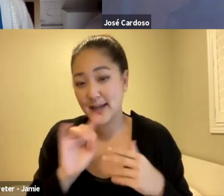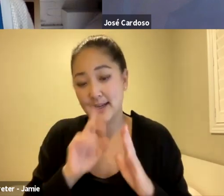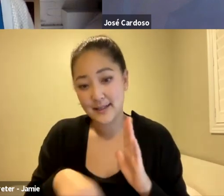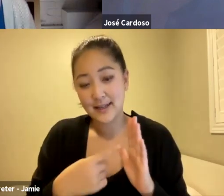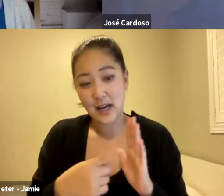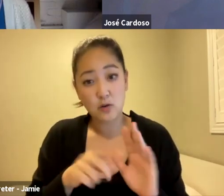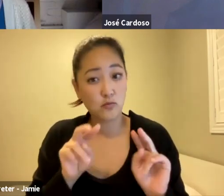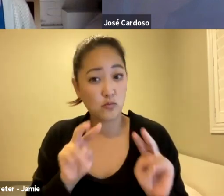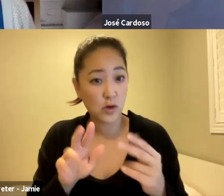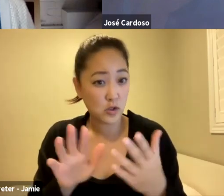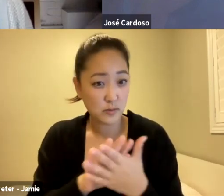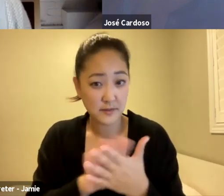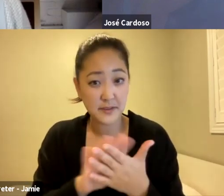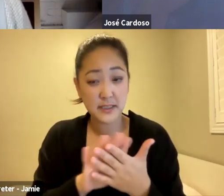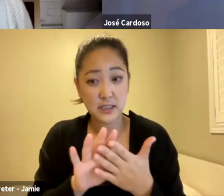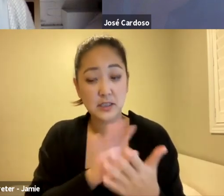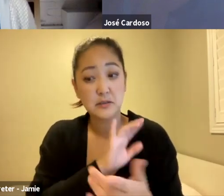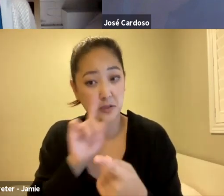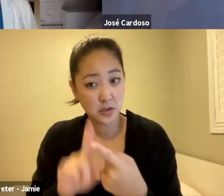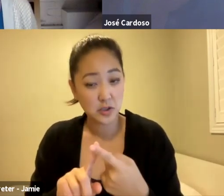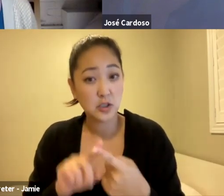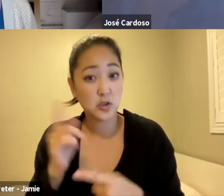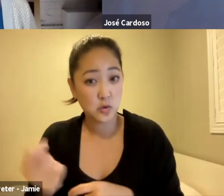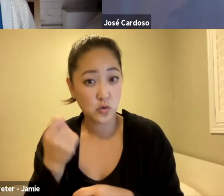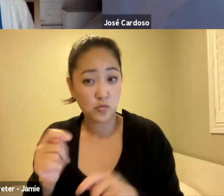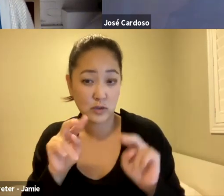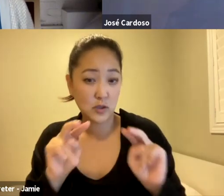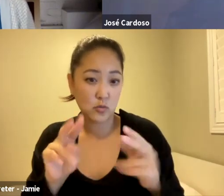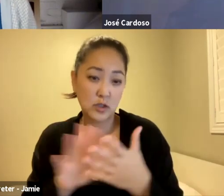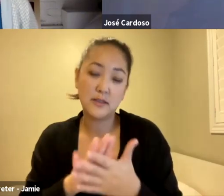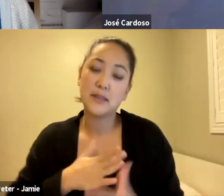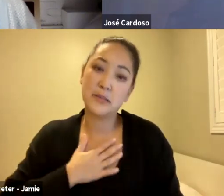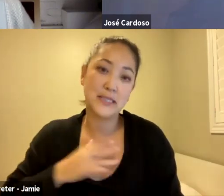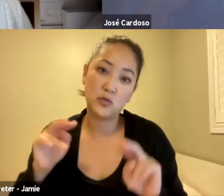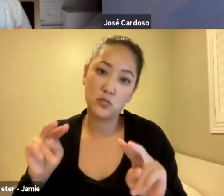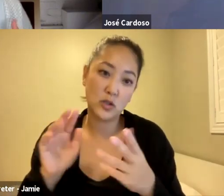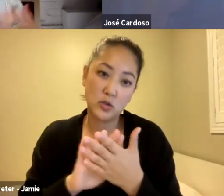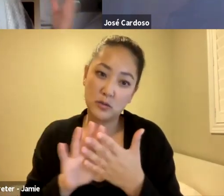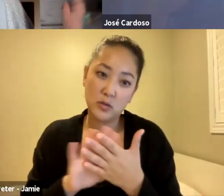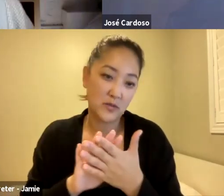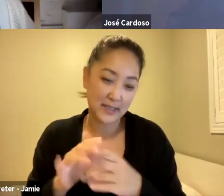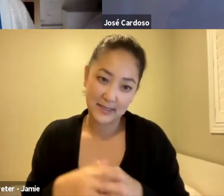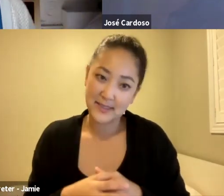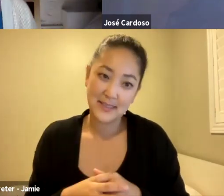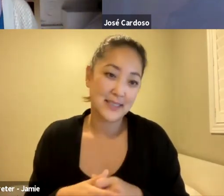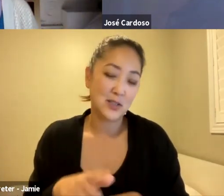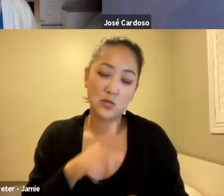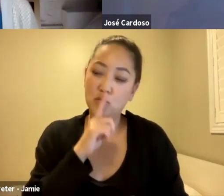so you actually have till Tuesday to check out the film. So please do so, at your leisure. It's a stunning, stunning piece of work